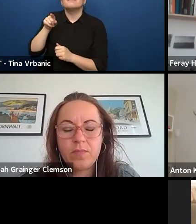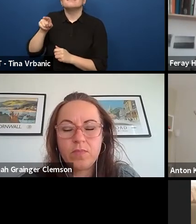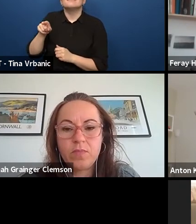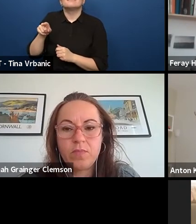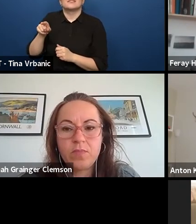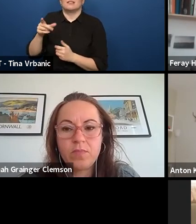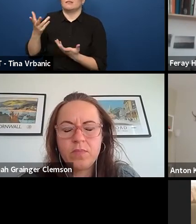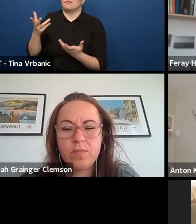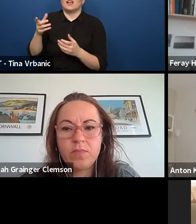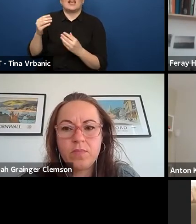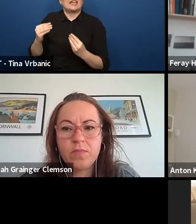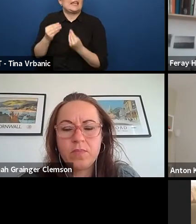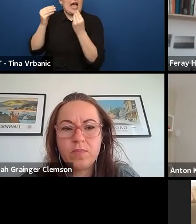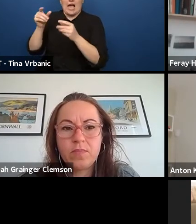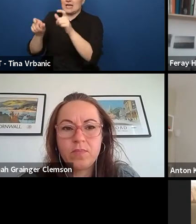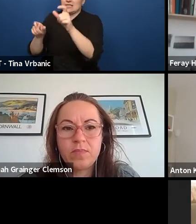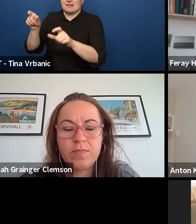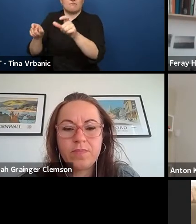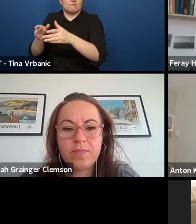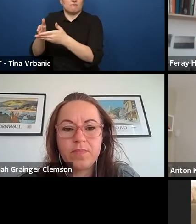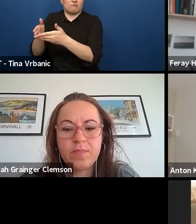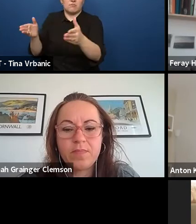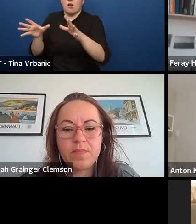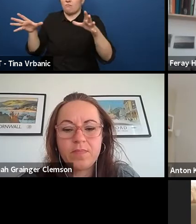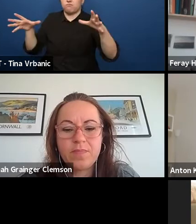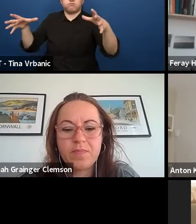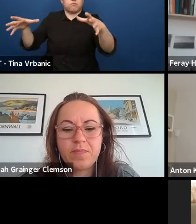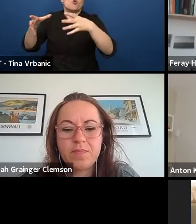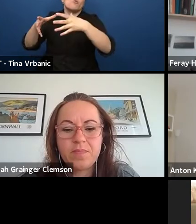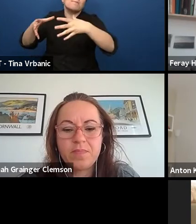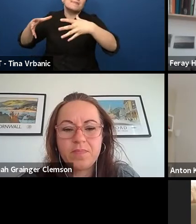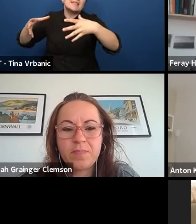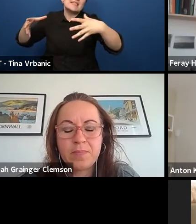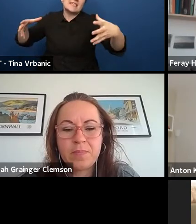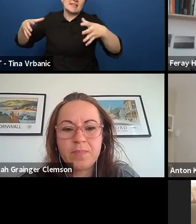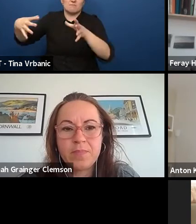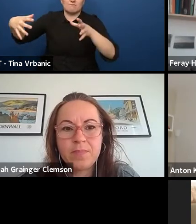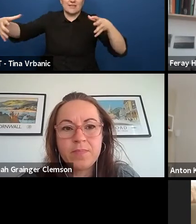who are not our regular audience or not going to theatres